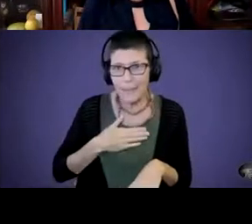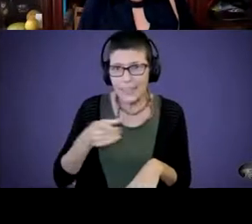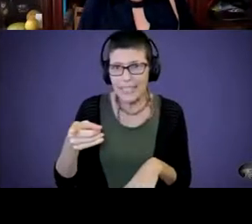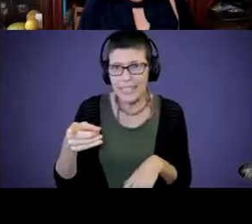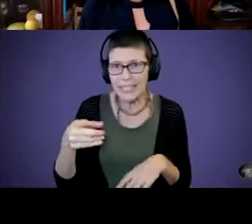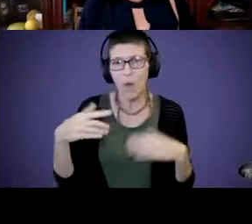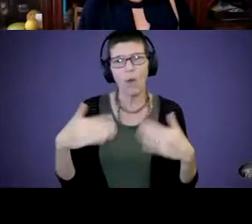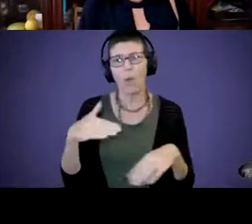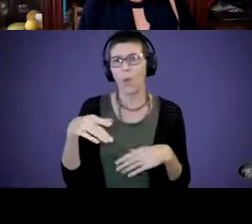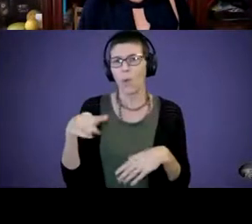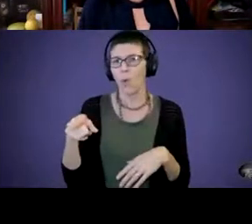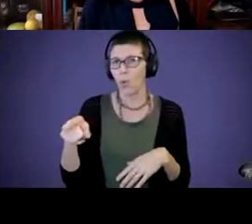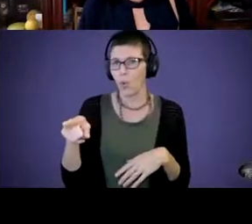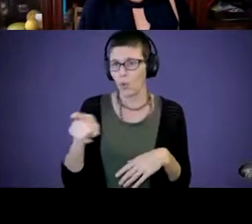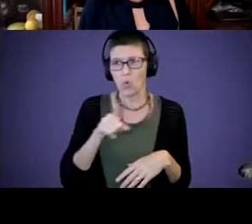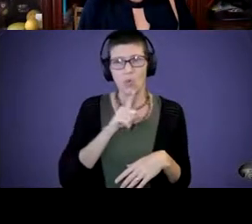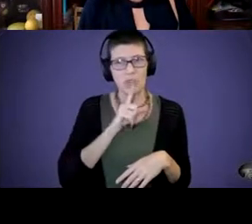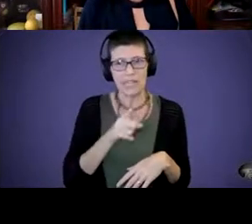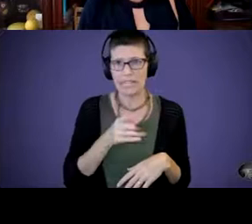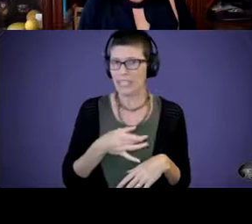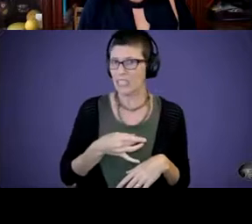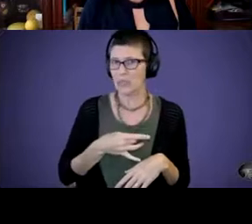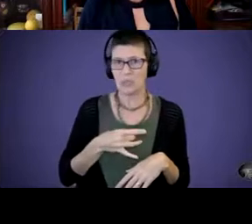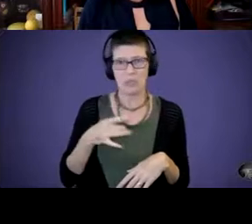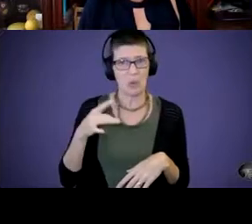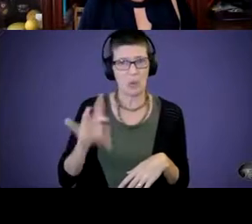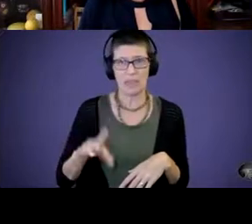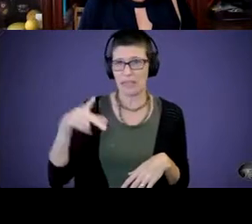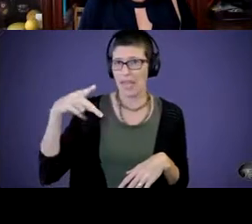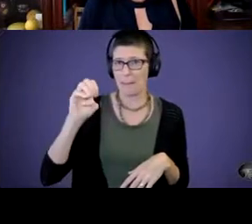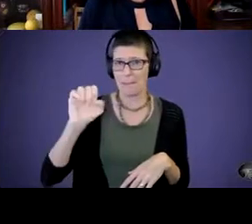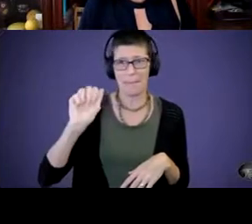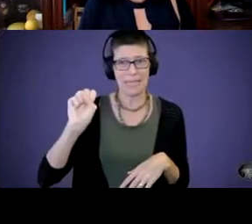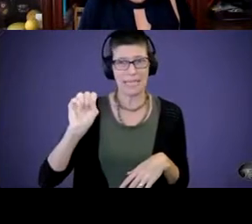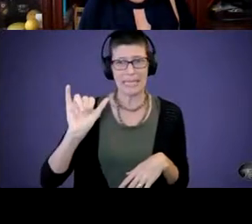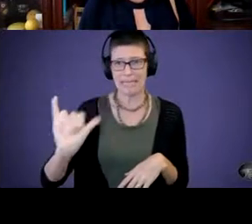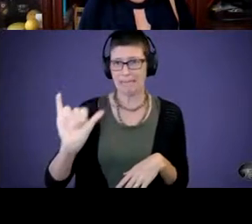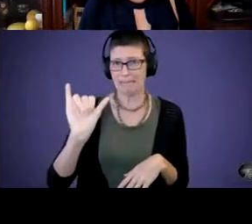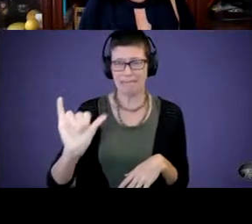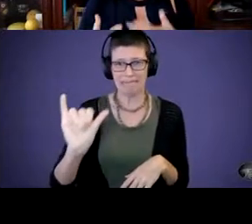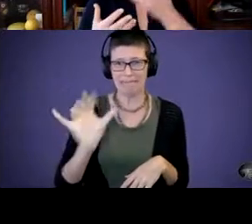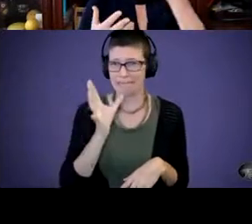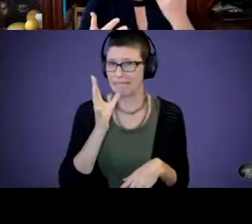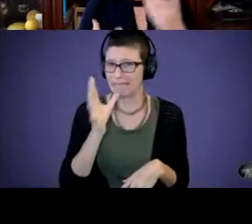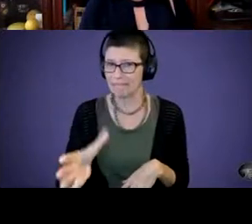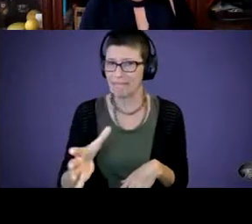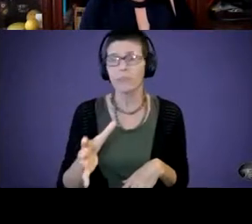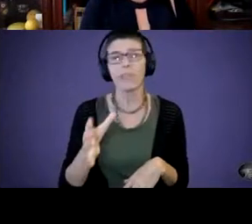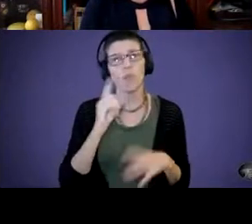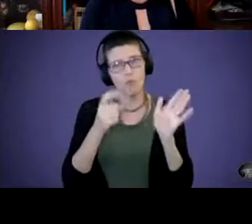you really don't like peas.” And recognizing that and having them understand your own emotions.